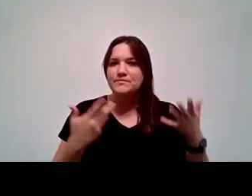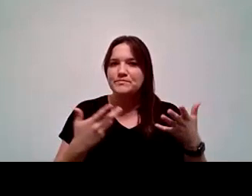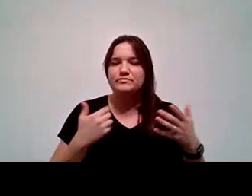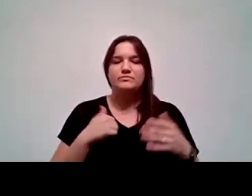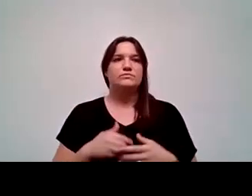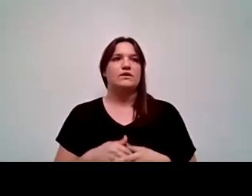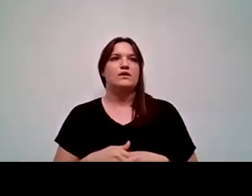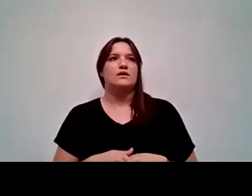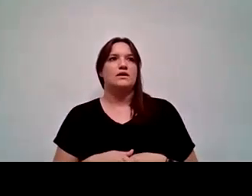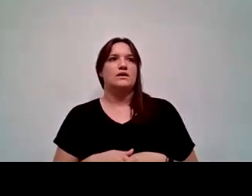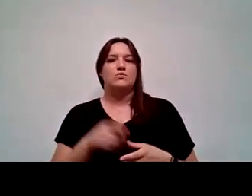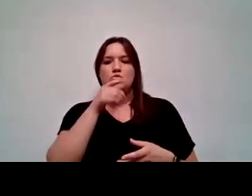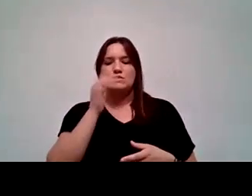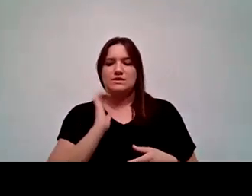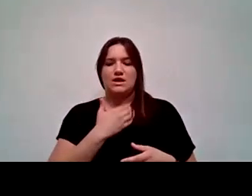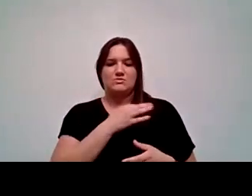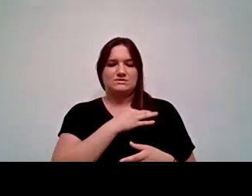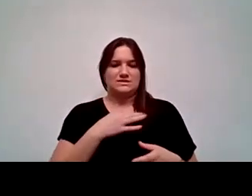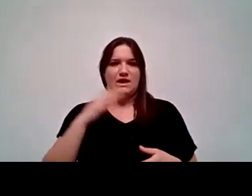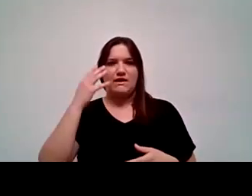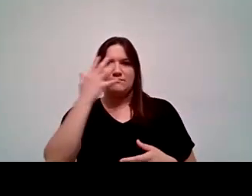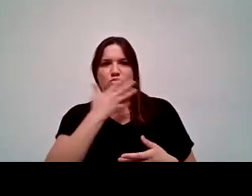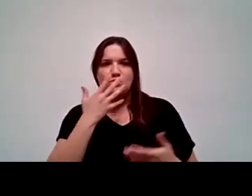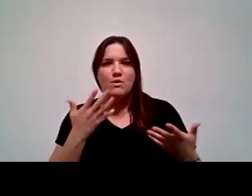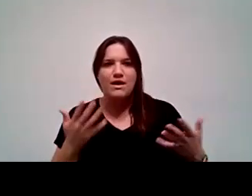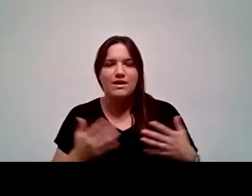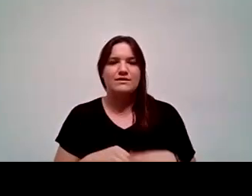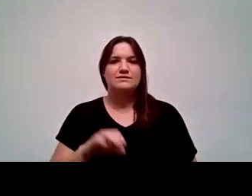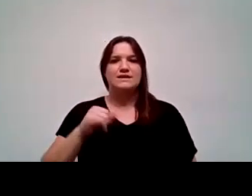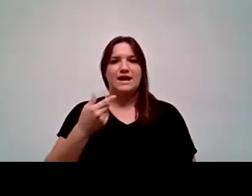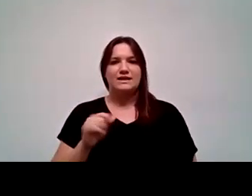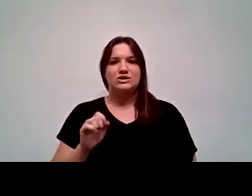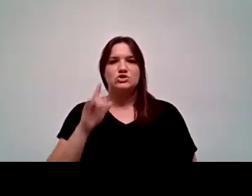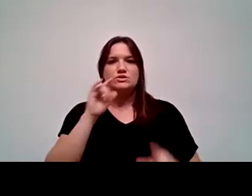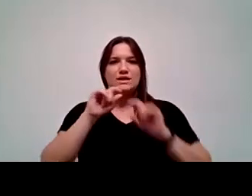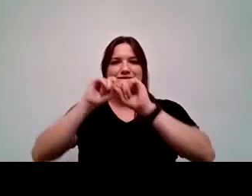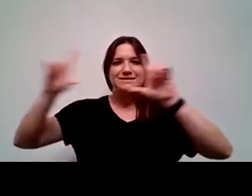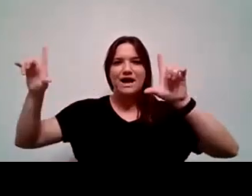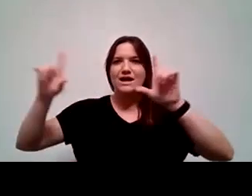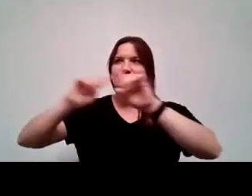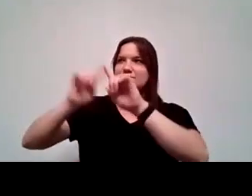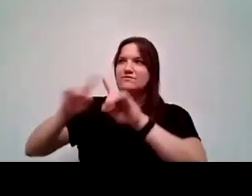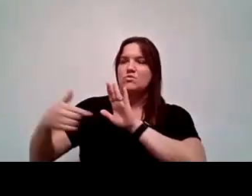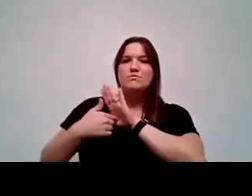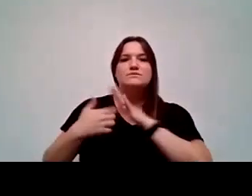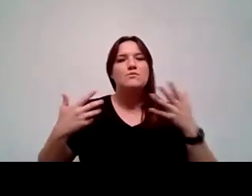represents, who our faculty look like, what our signage represents. So all of these are really important aspects